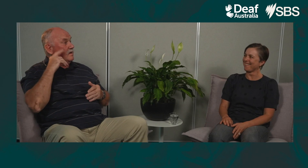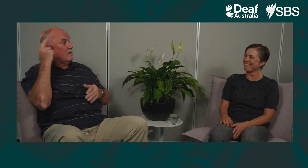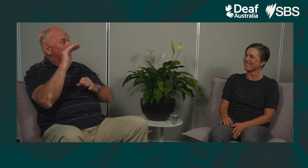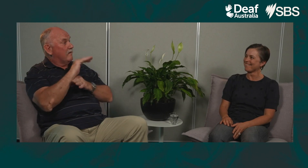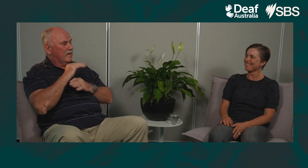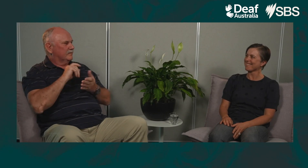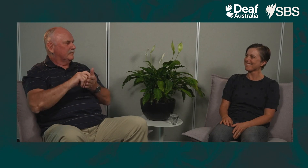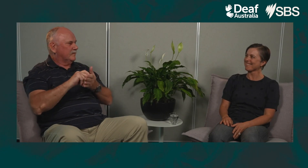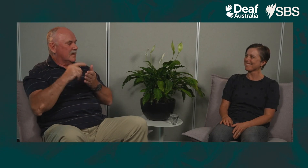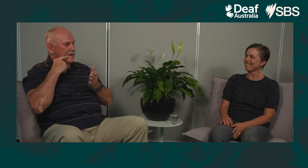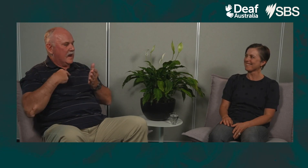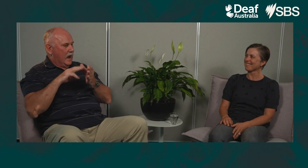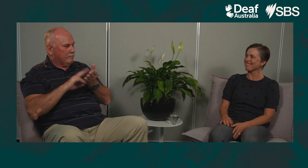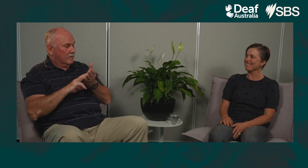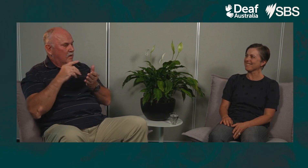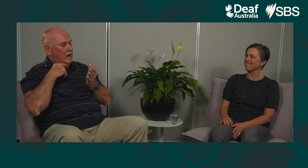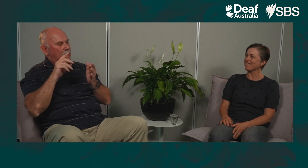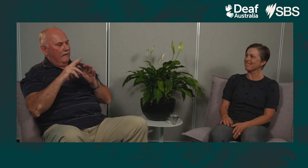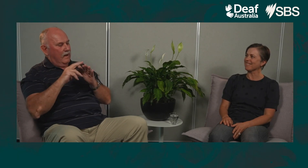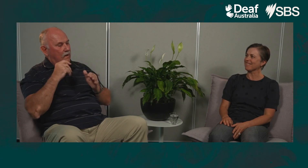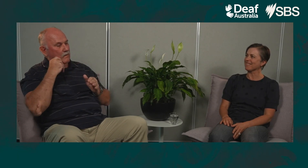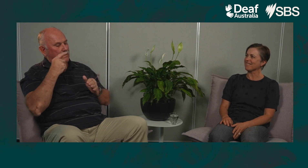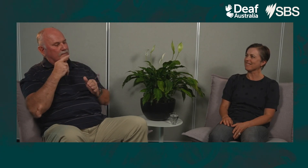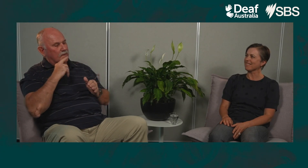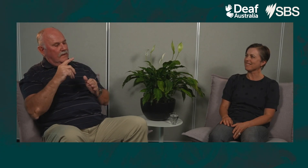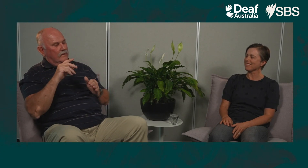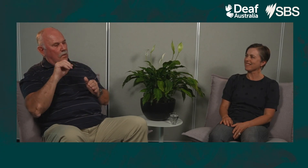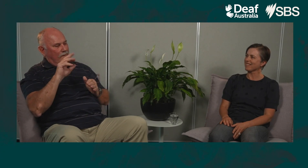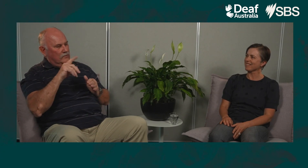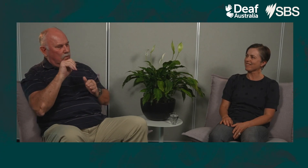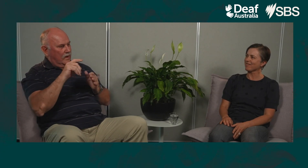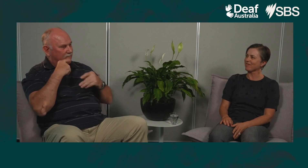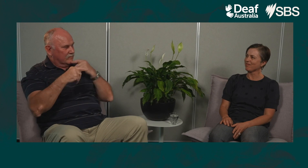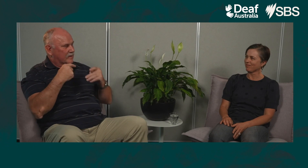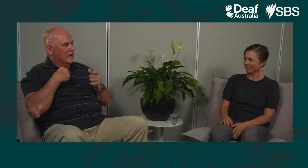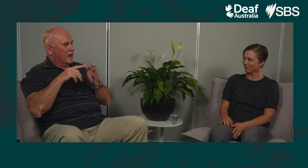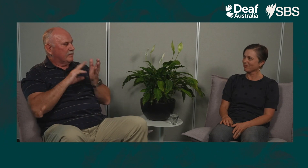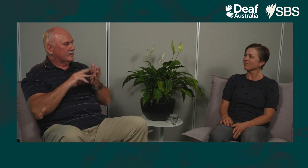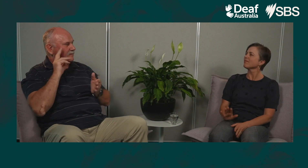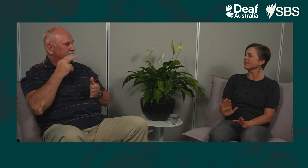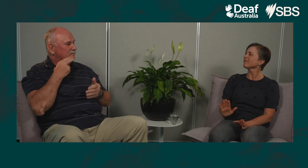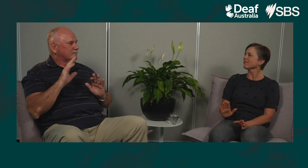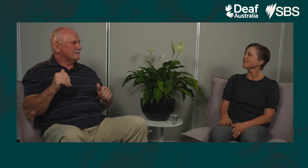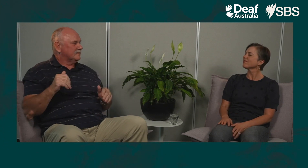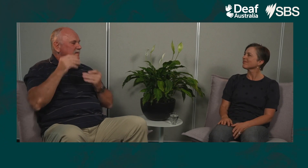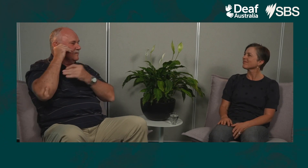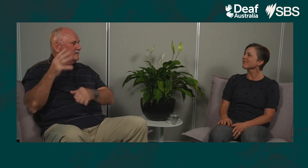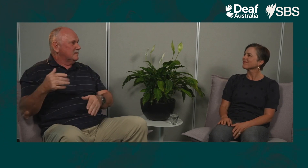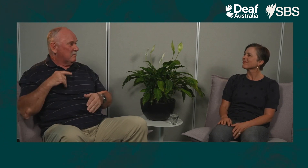But if I'm traveling internationally, I generally now write a note to the passenger next to me, and I say, ‘Just for your information, I'm actually Deaf’. So they know.